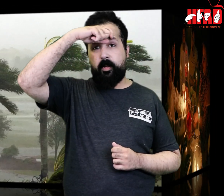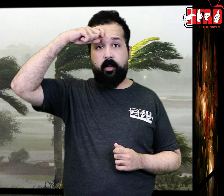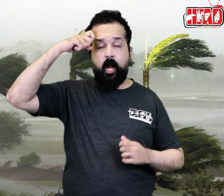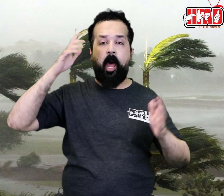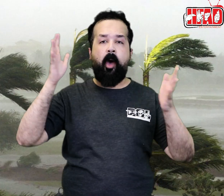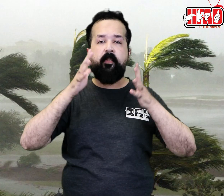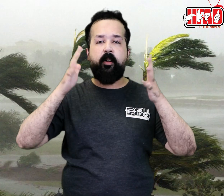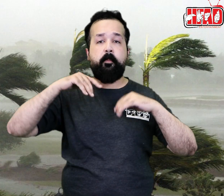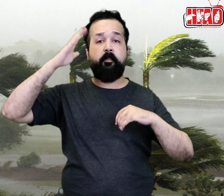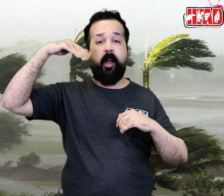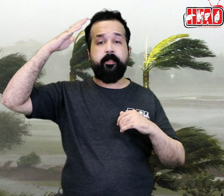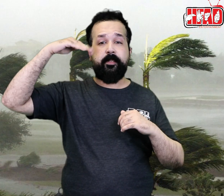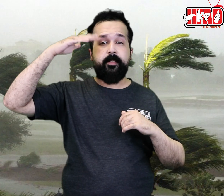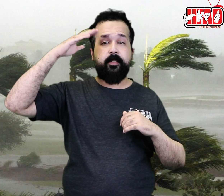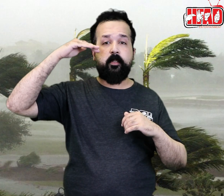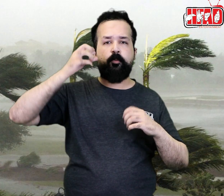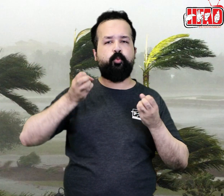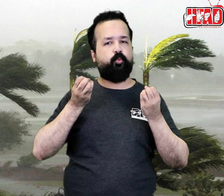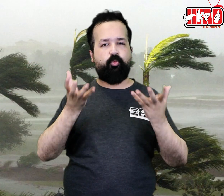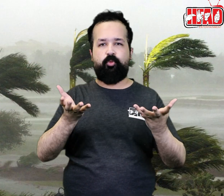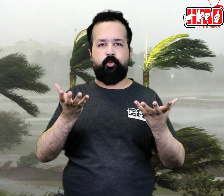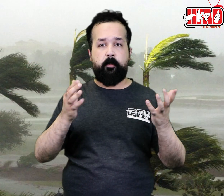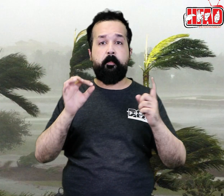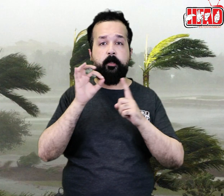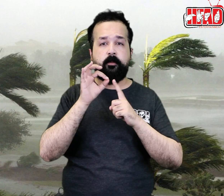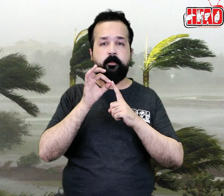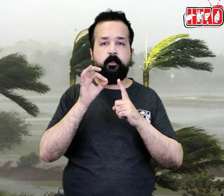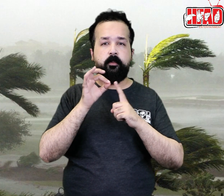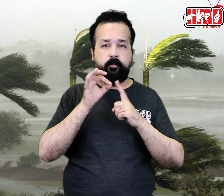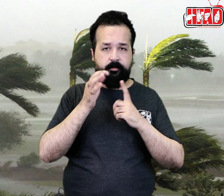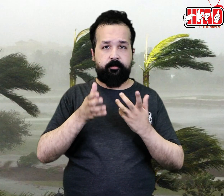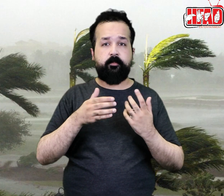A system of monsoon winds entered the country